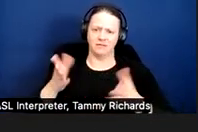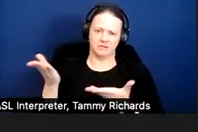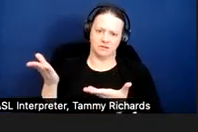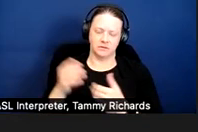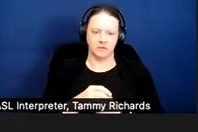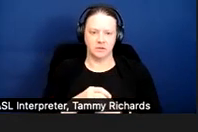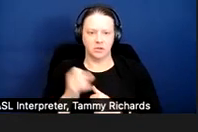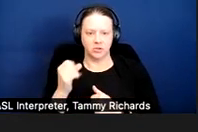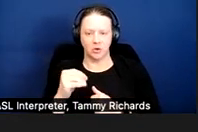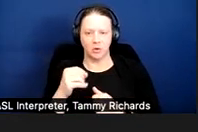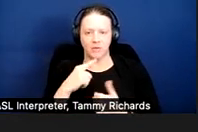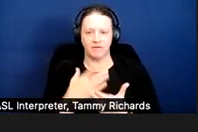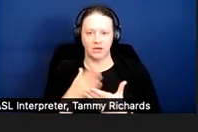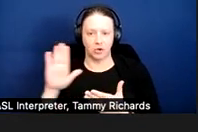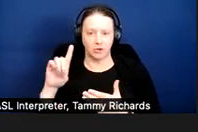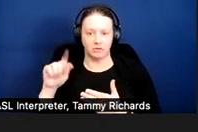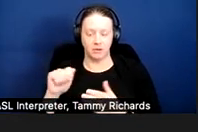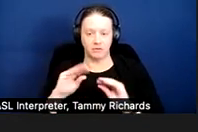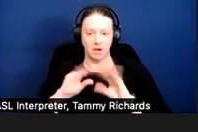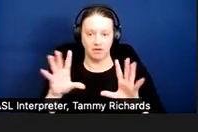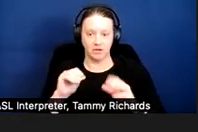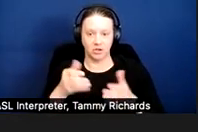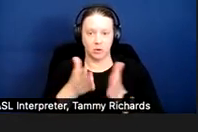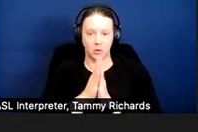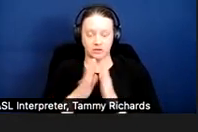So the fact that her disability is obvious and she requested additional time should be